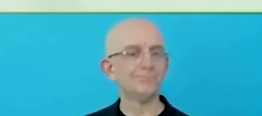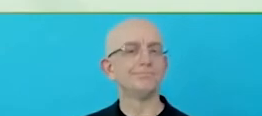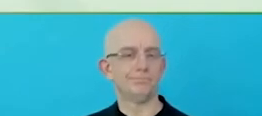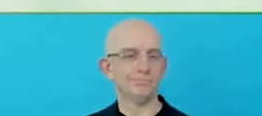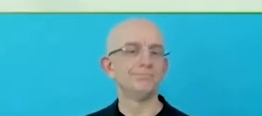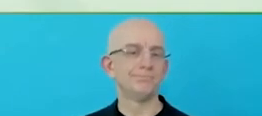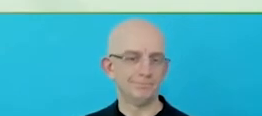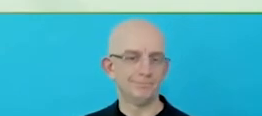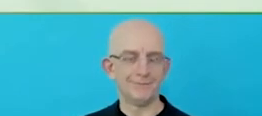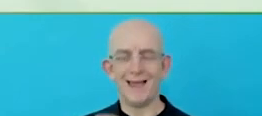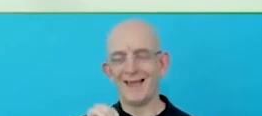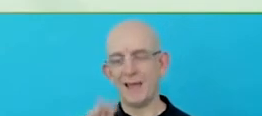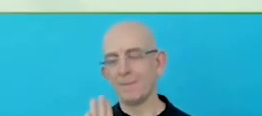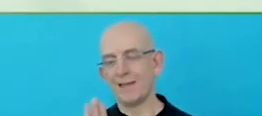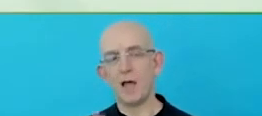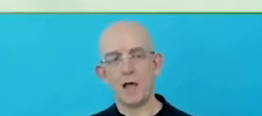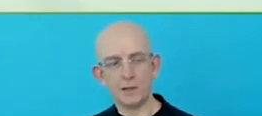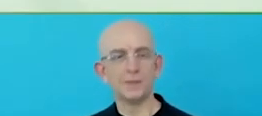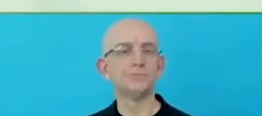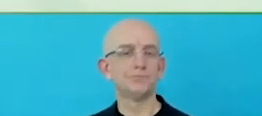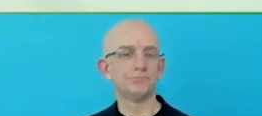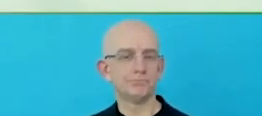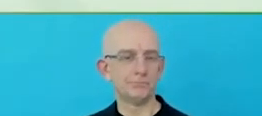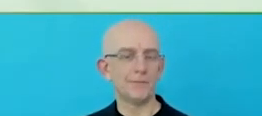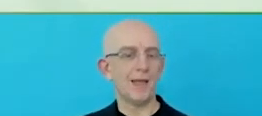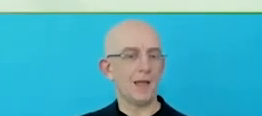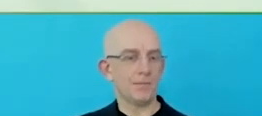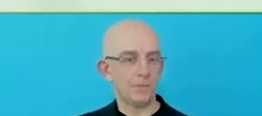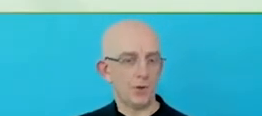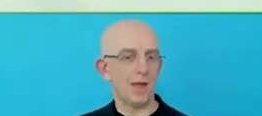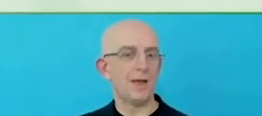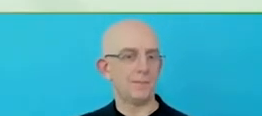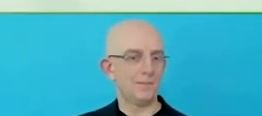Nevertheless, acknowledging that every market is at a different